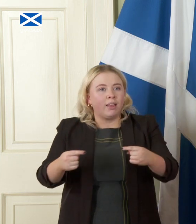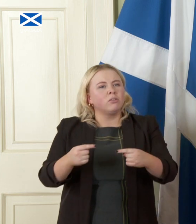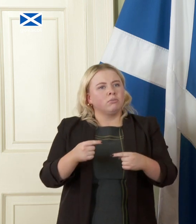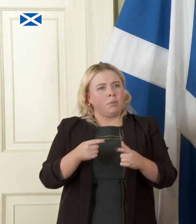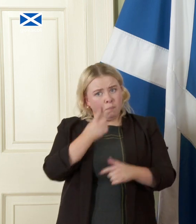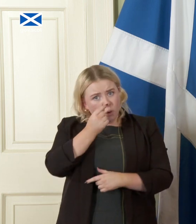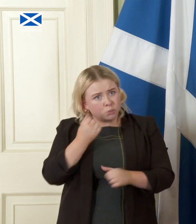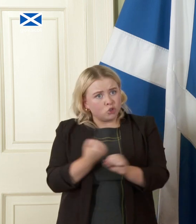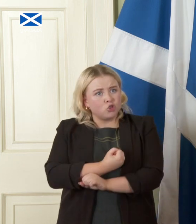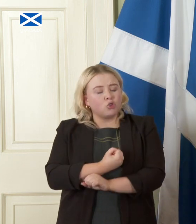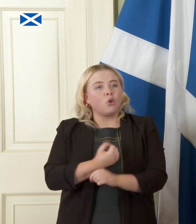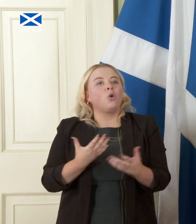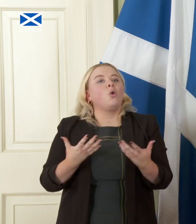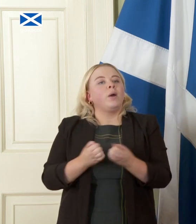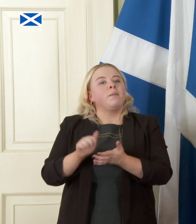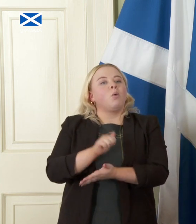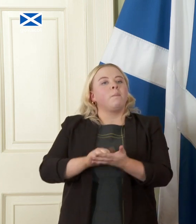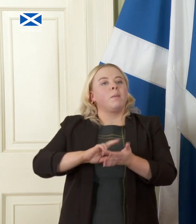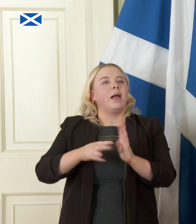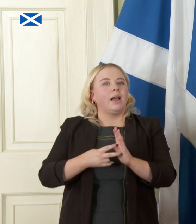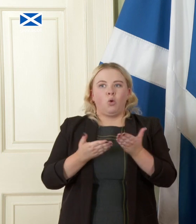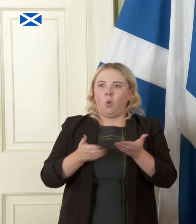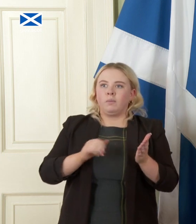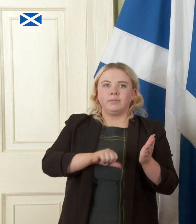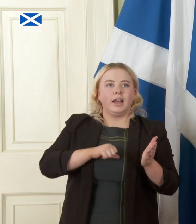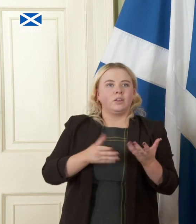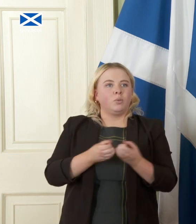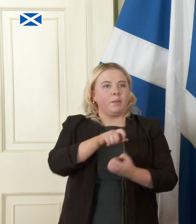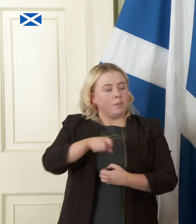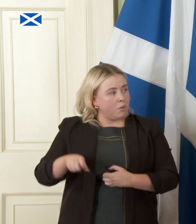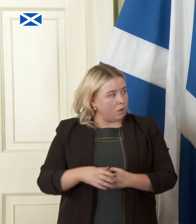with proper planning and being open and candid with people as we will be But there will be border